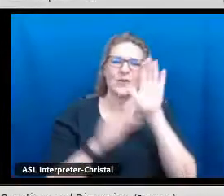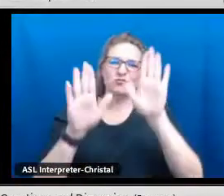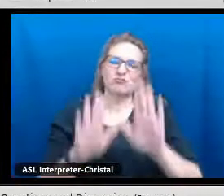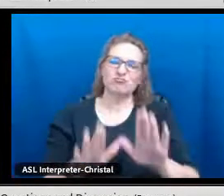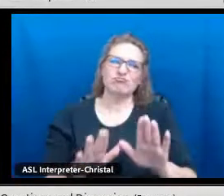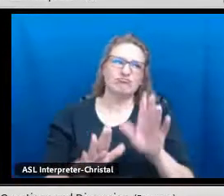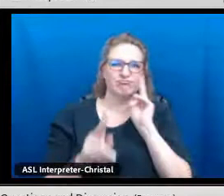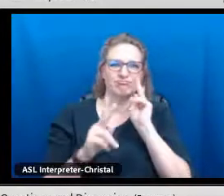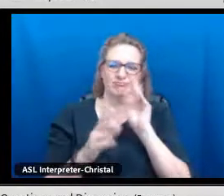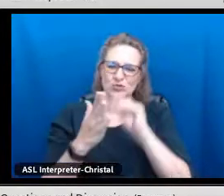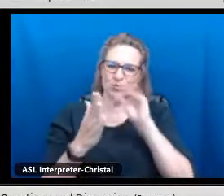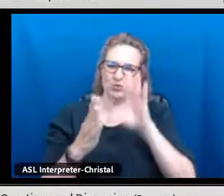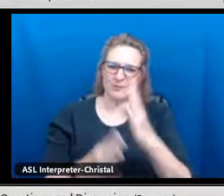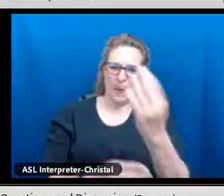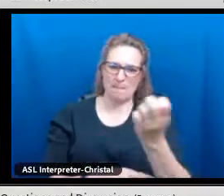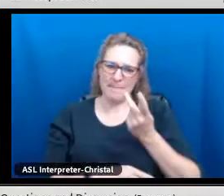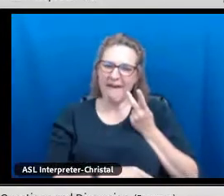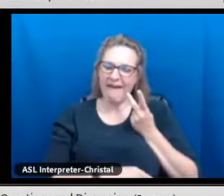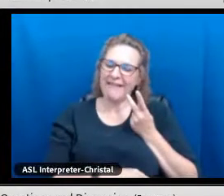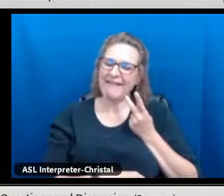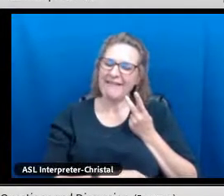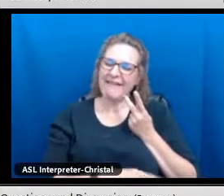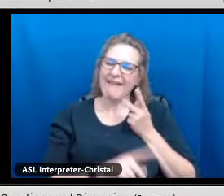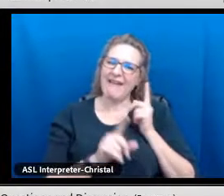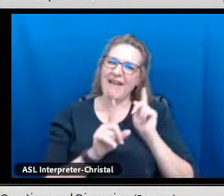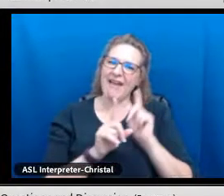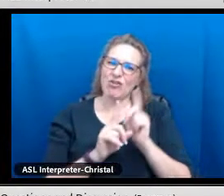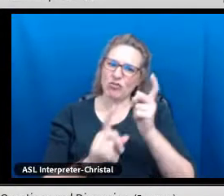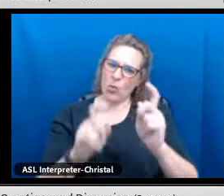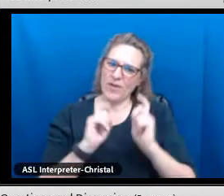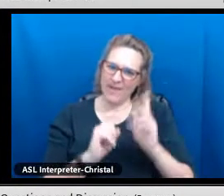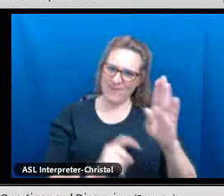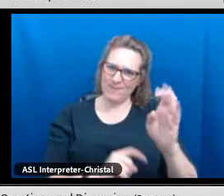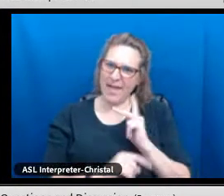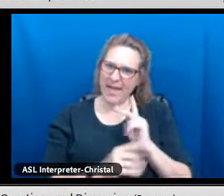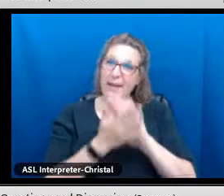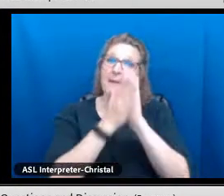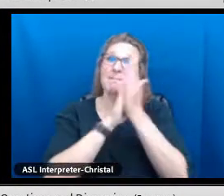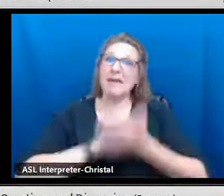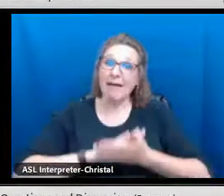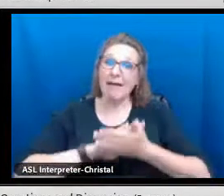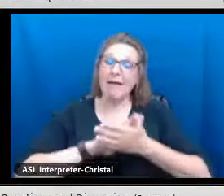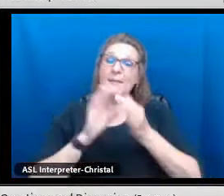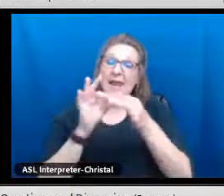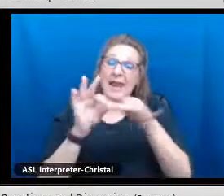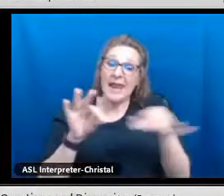benefits of that for both parties and so, it's always great to be able to see our students